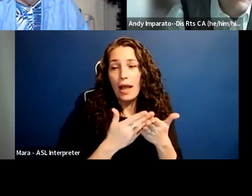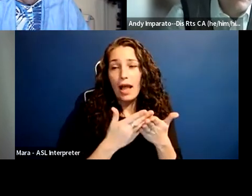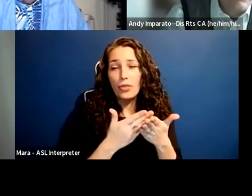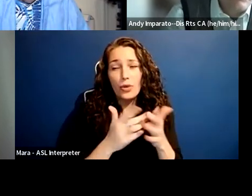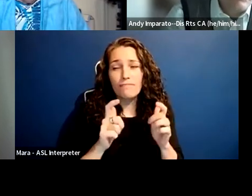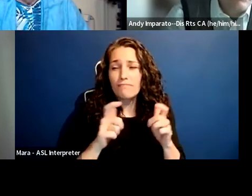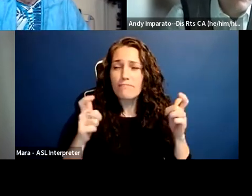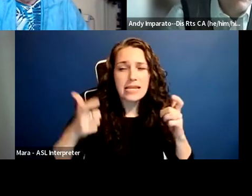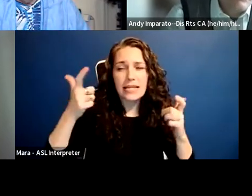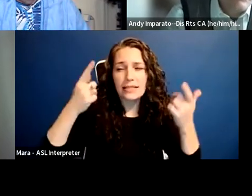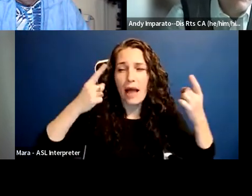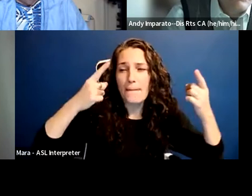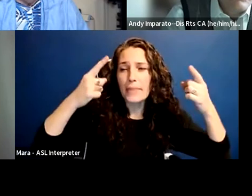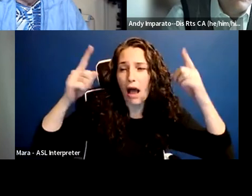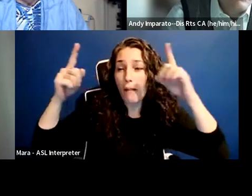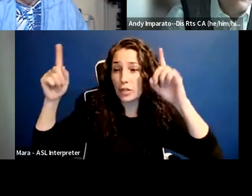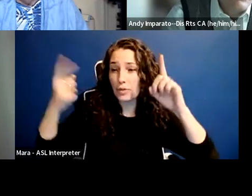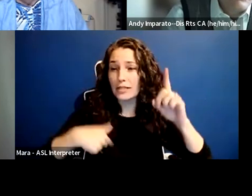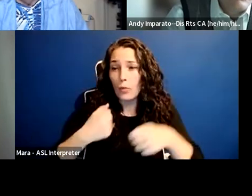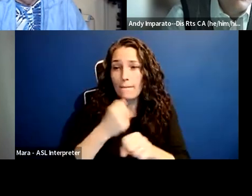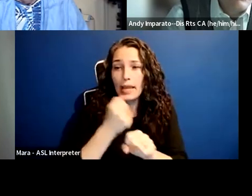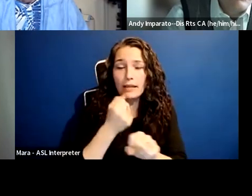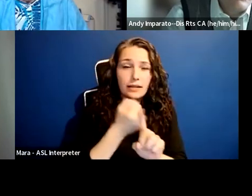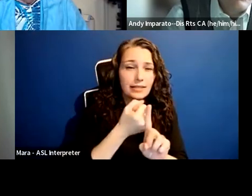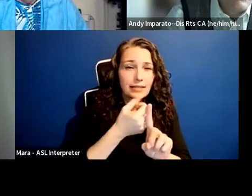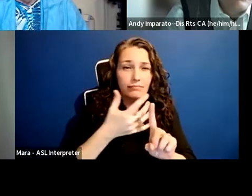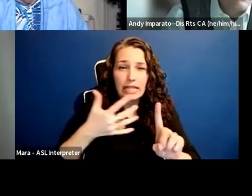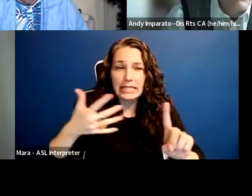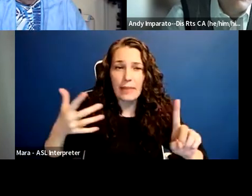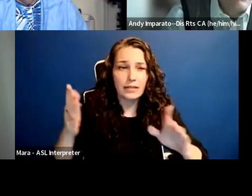is in expanding cross-disability rights movement,